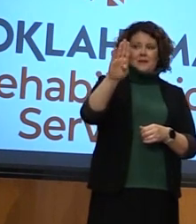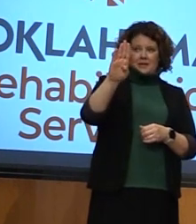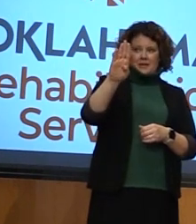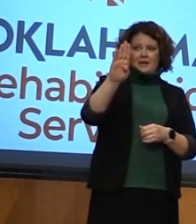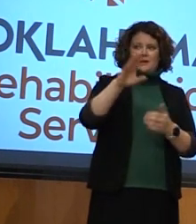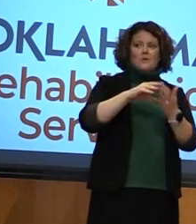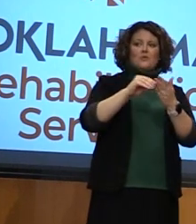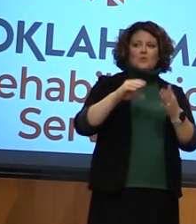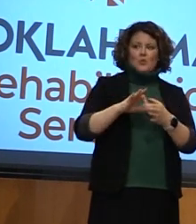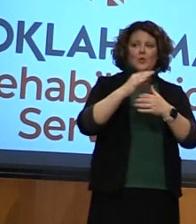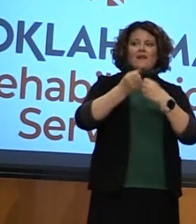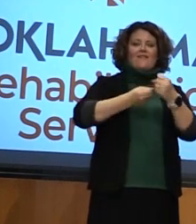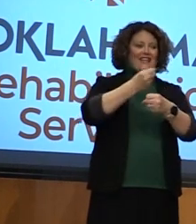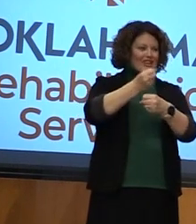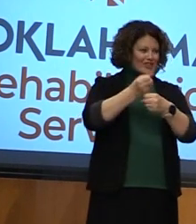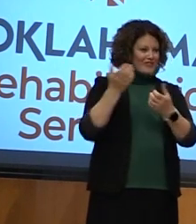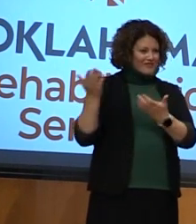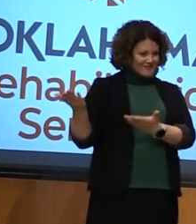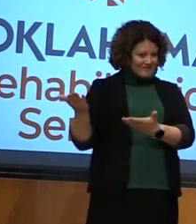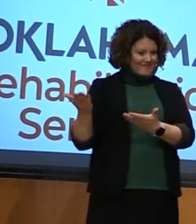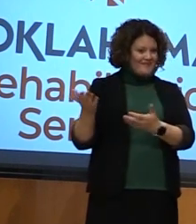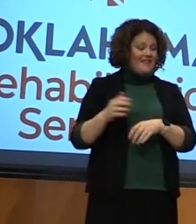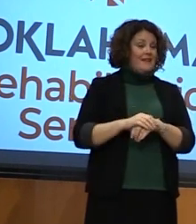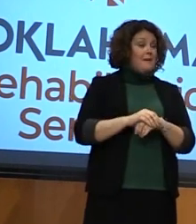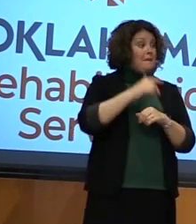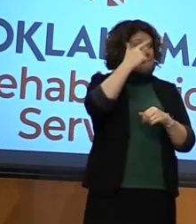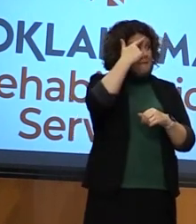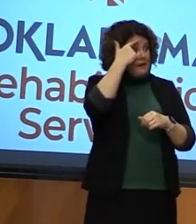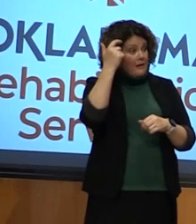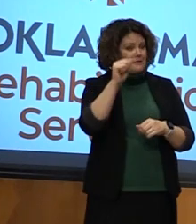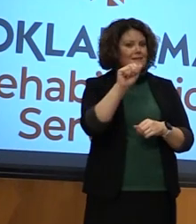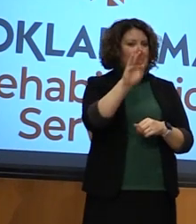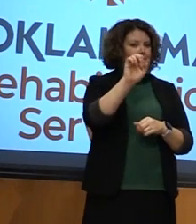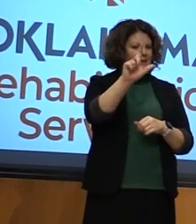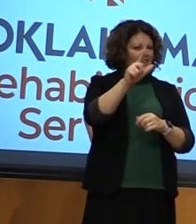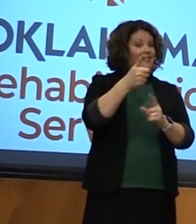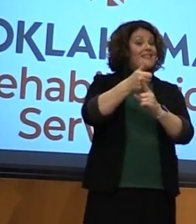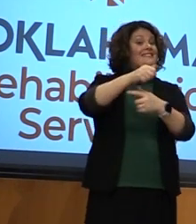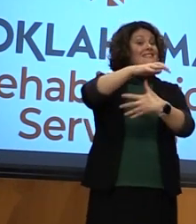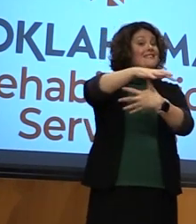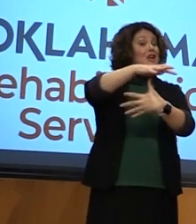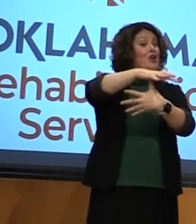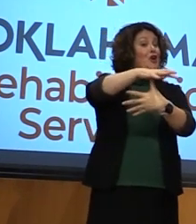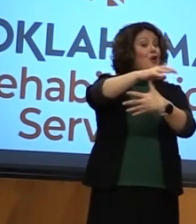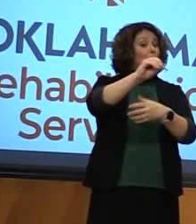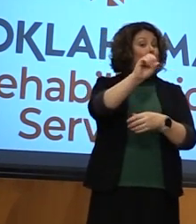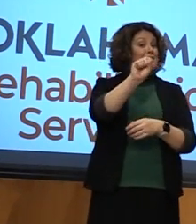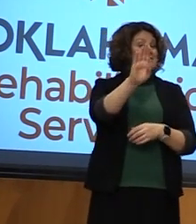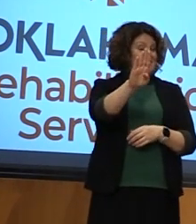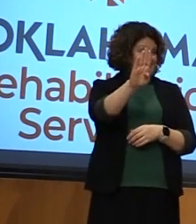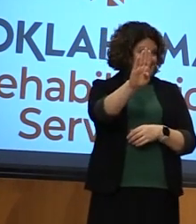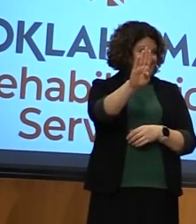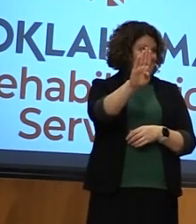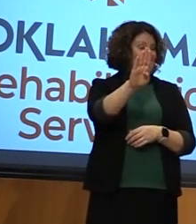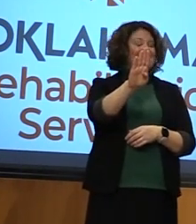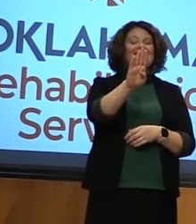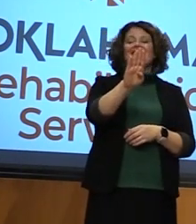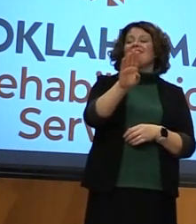Student of the Year. Whereas, Abigail Norton is a senior at the Oklahoma School for the Blind. She